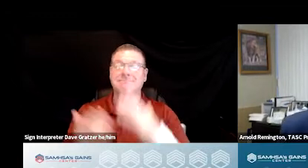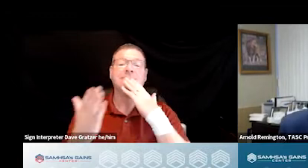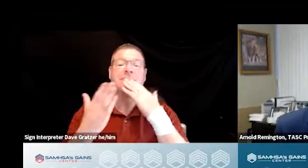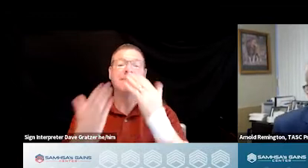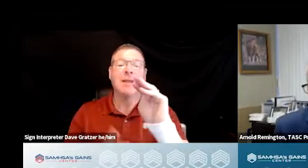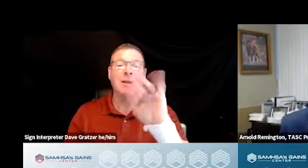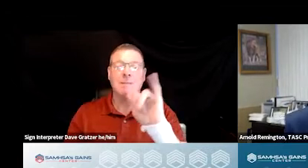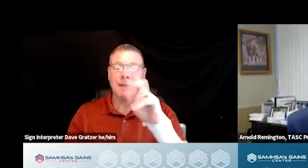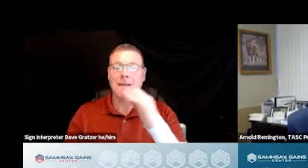Good afternoon, everyone.